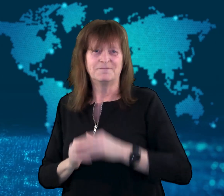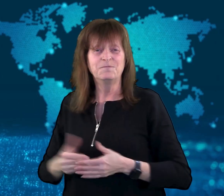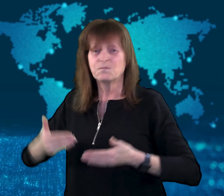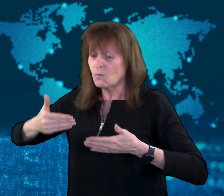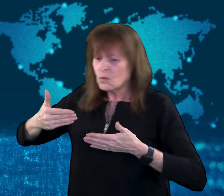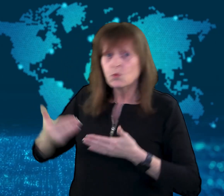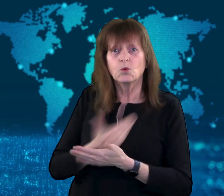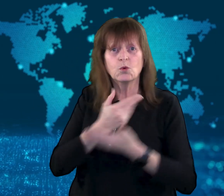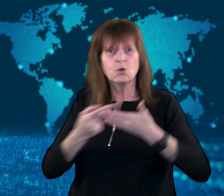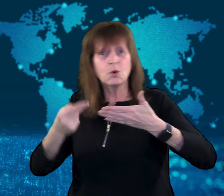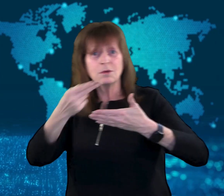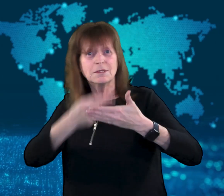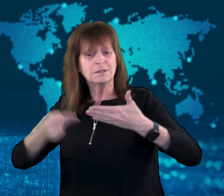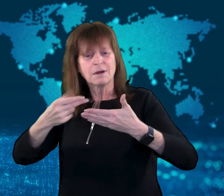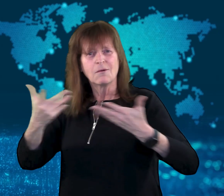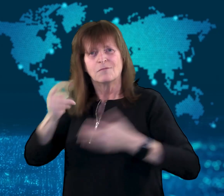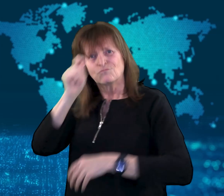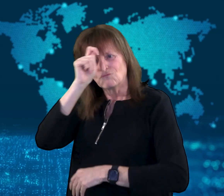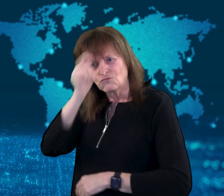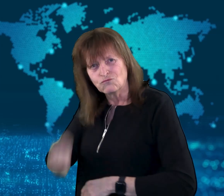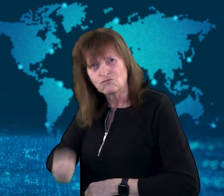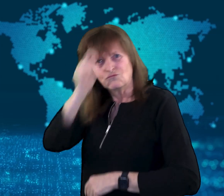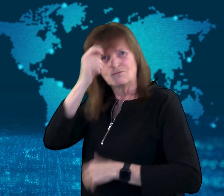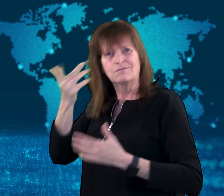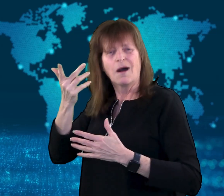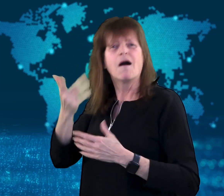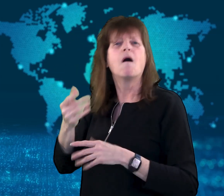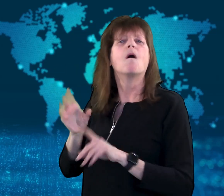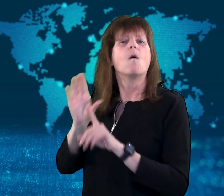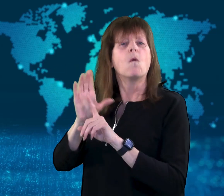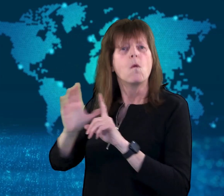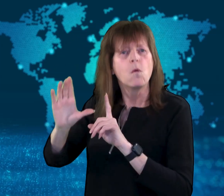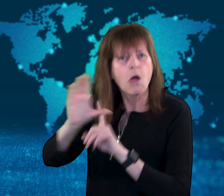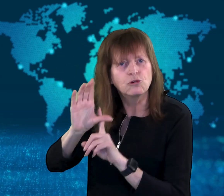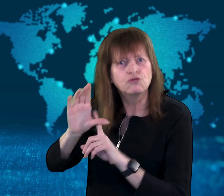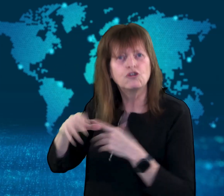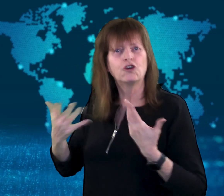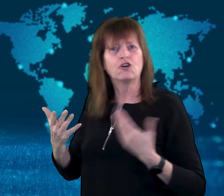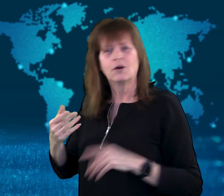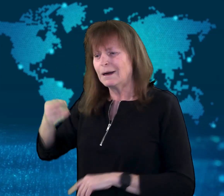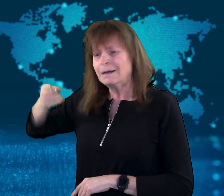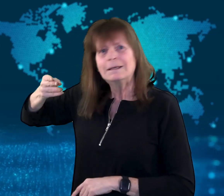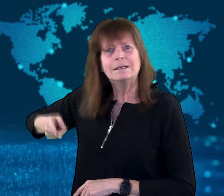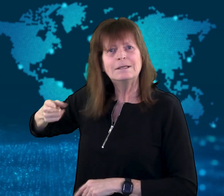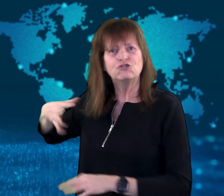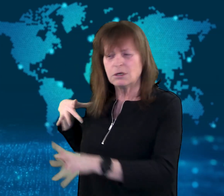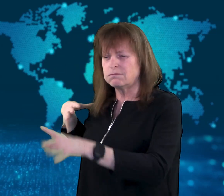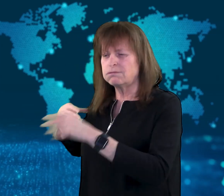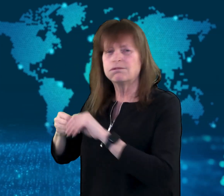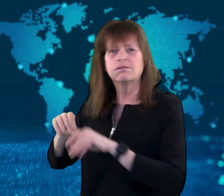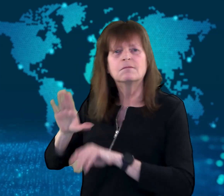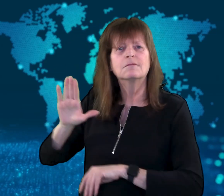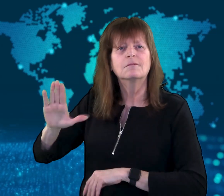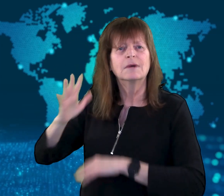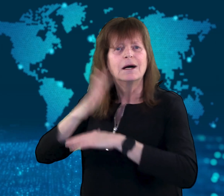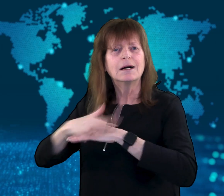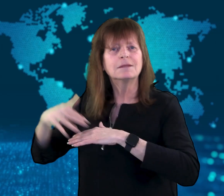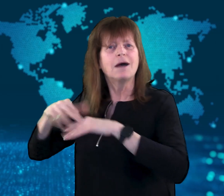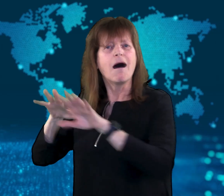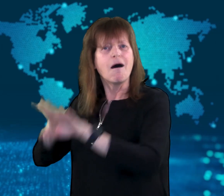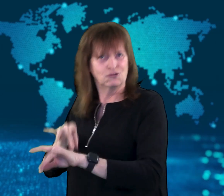The new design will honor the culture and the history of Indigenous Australians.